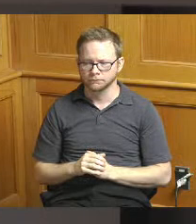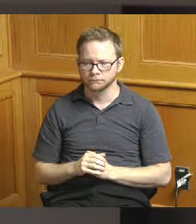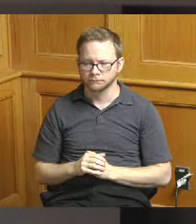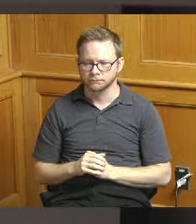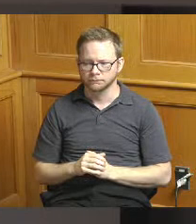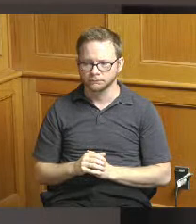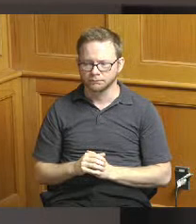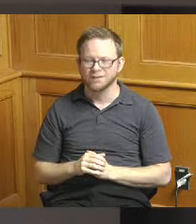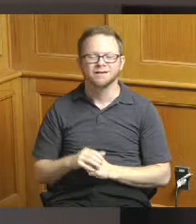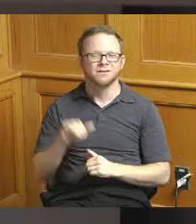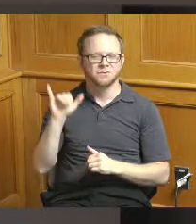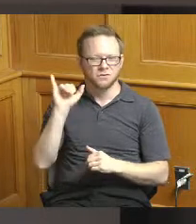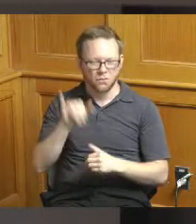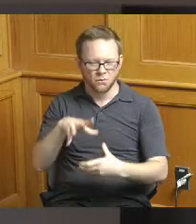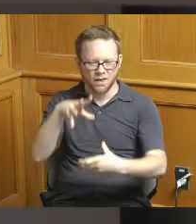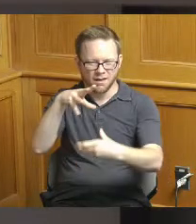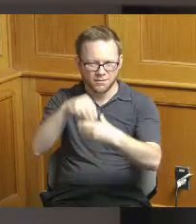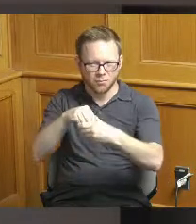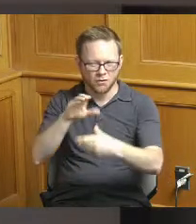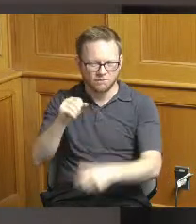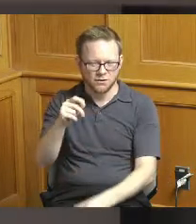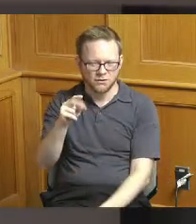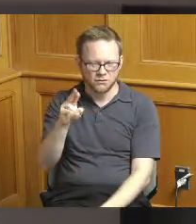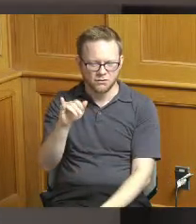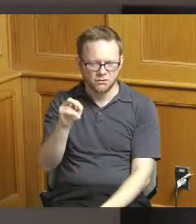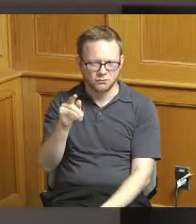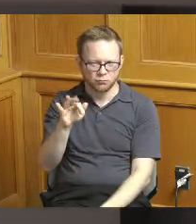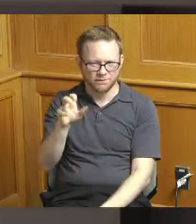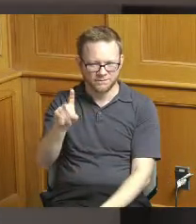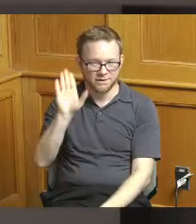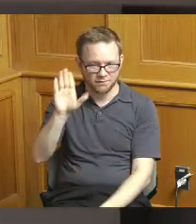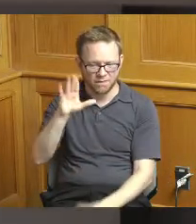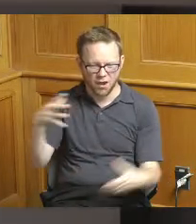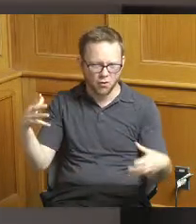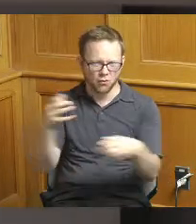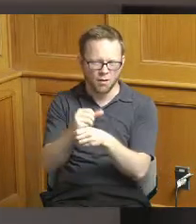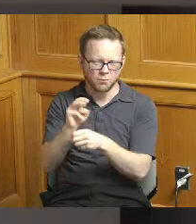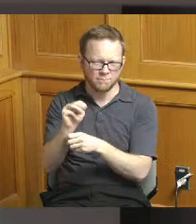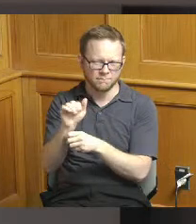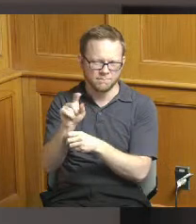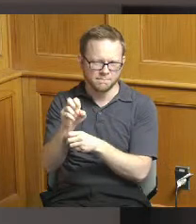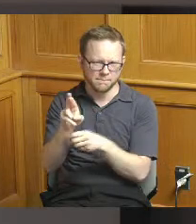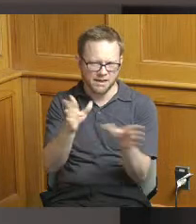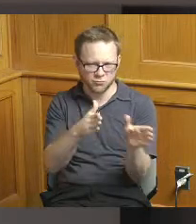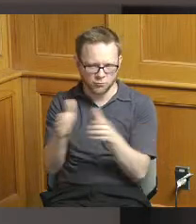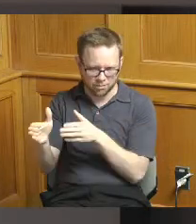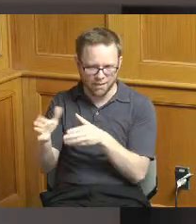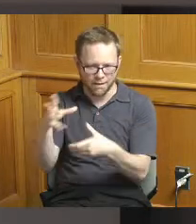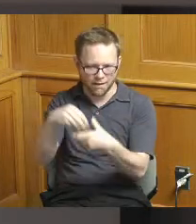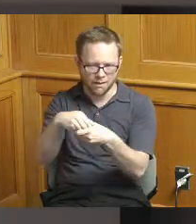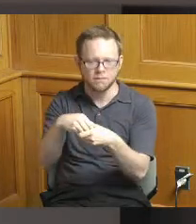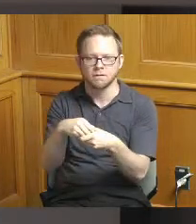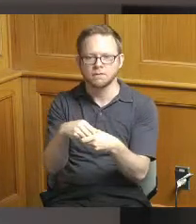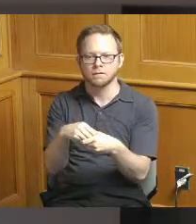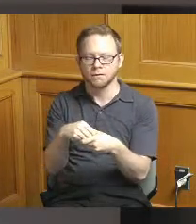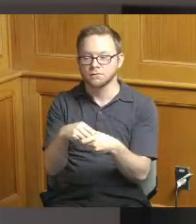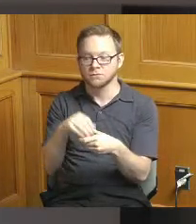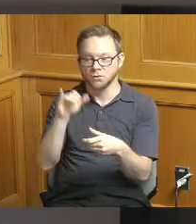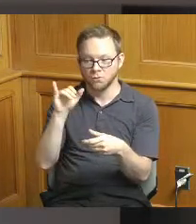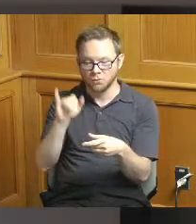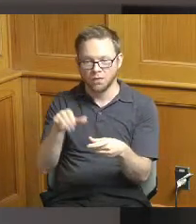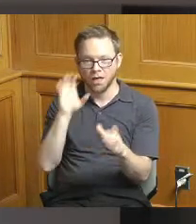comprehensive neighborhood master plan and here's here's the site and kind of the the the cherry on